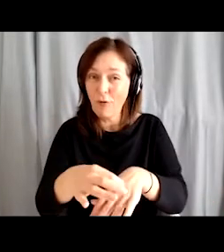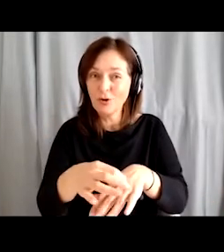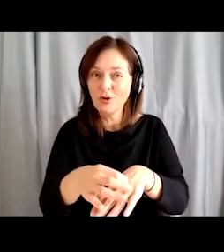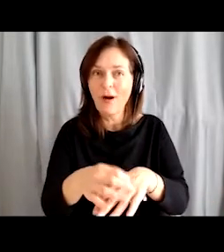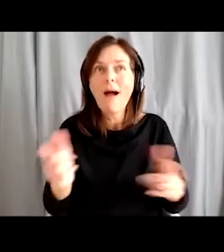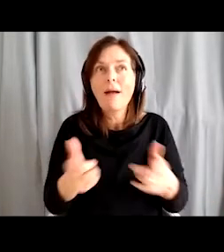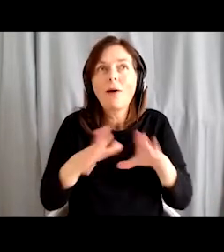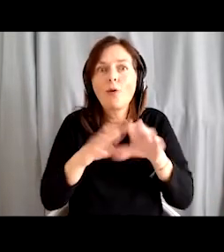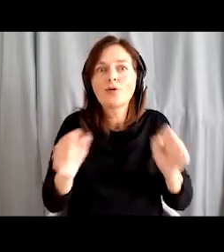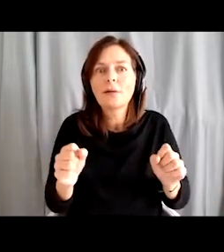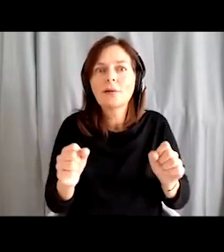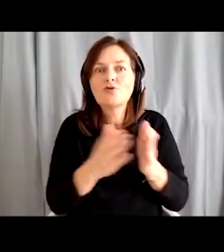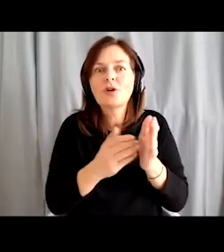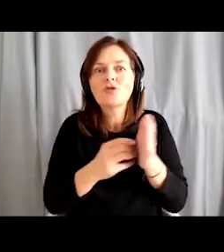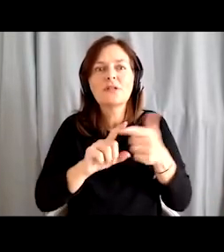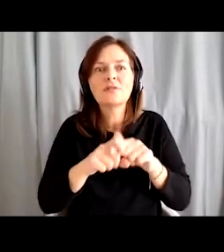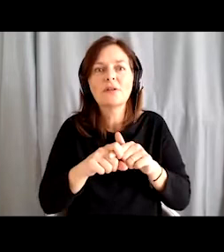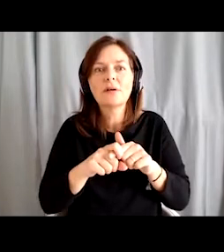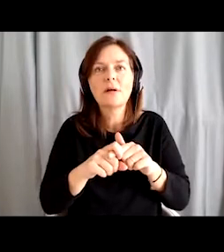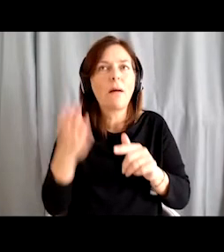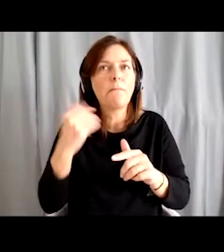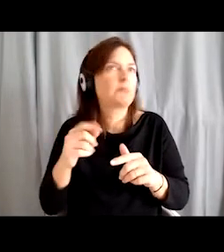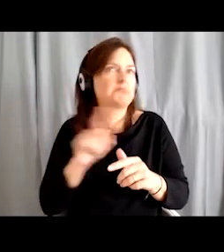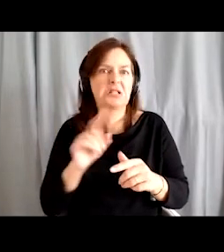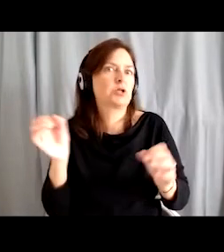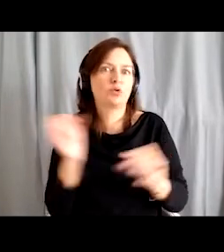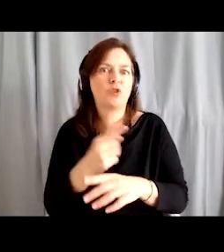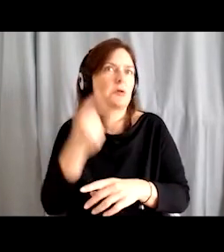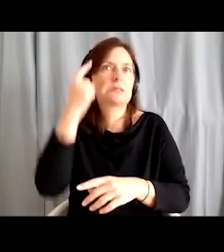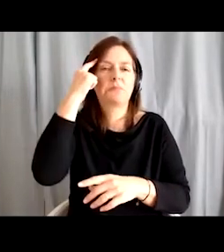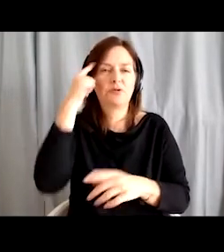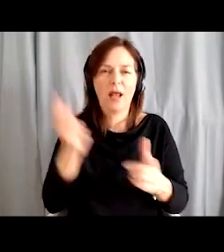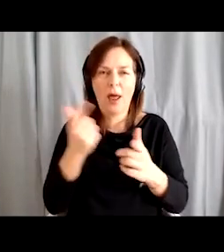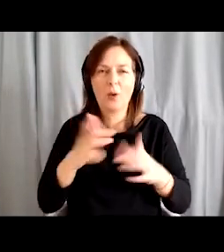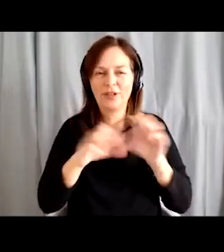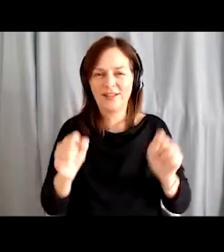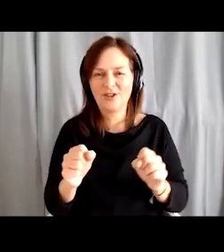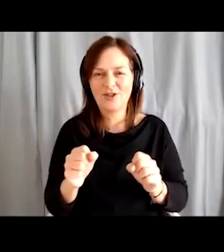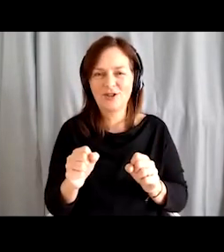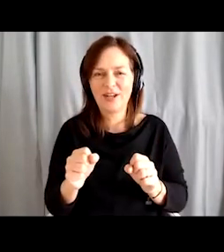that we did not think we could do before in our life. For example, we have painting workshops.